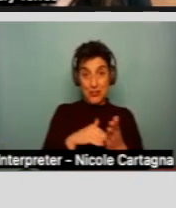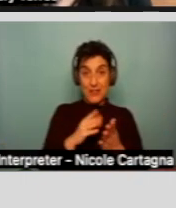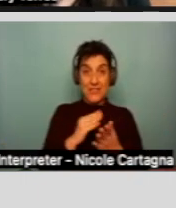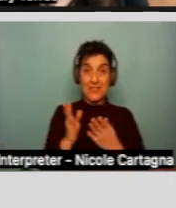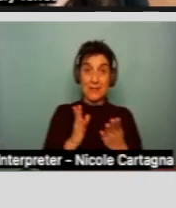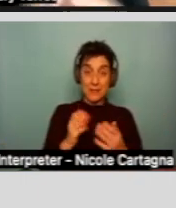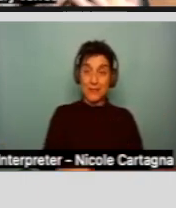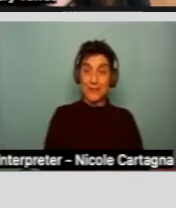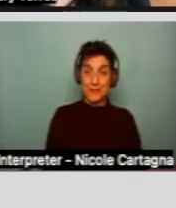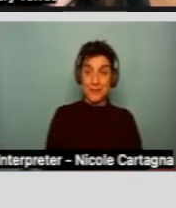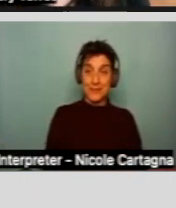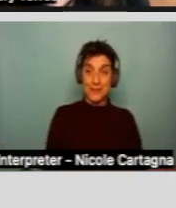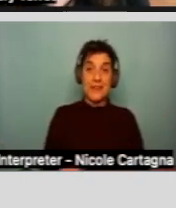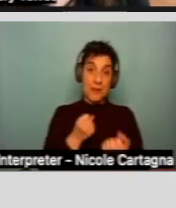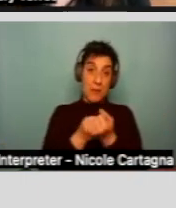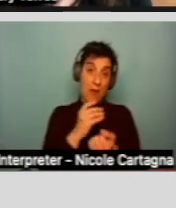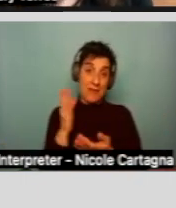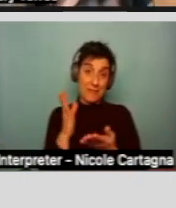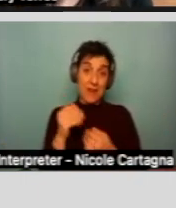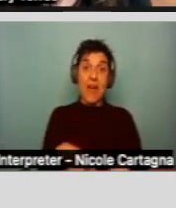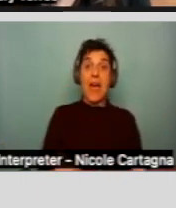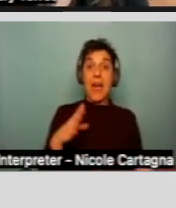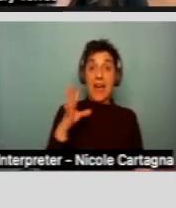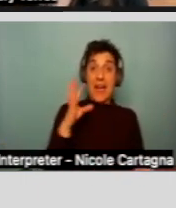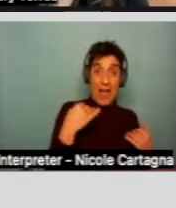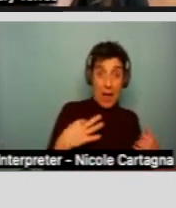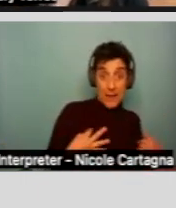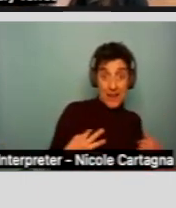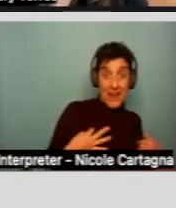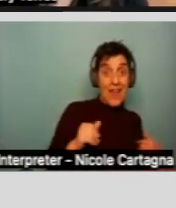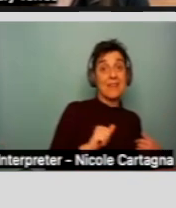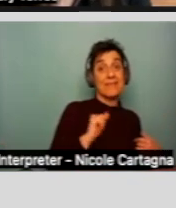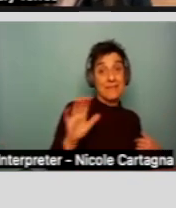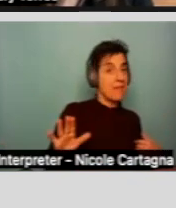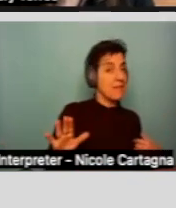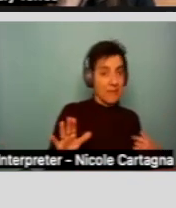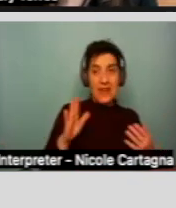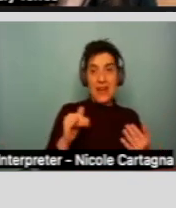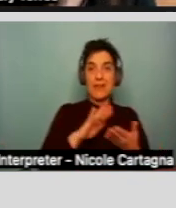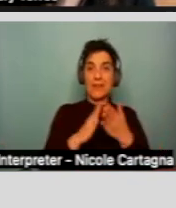And so as an applicant... instead of an applicant, you are now becoming a consumer or a client of the regional center.